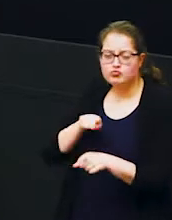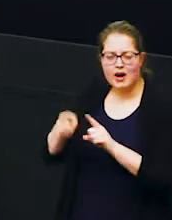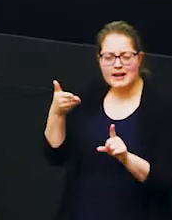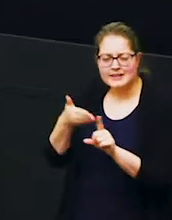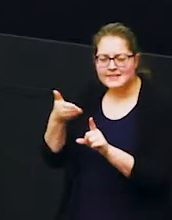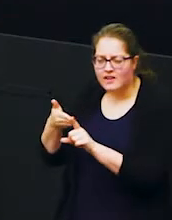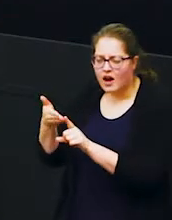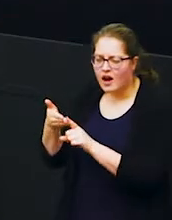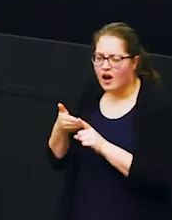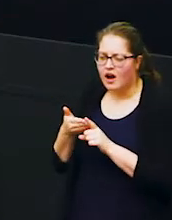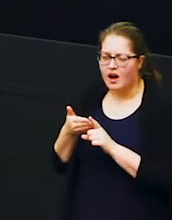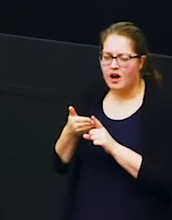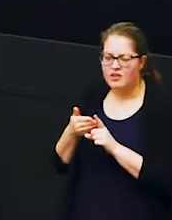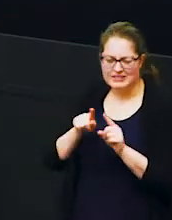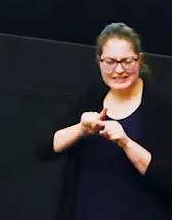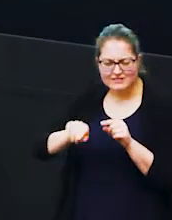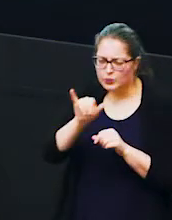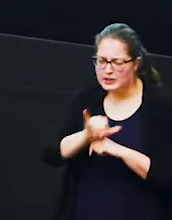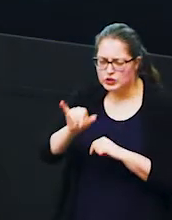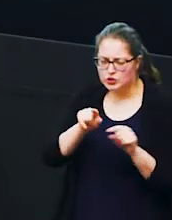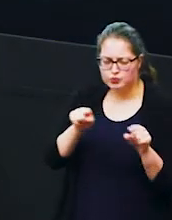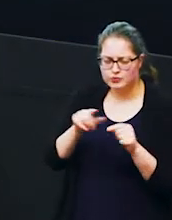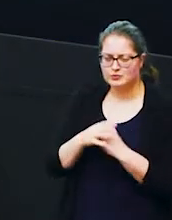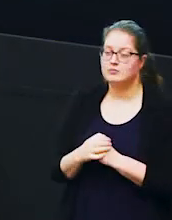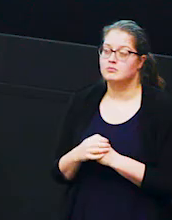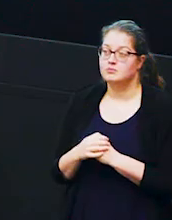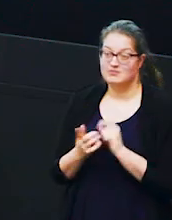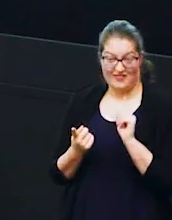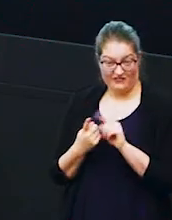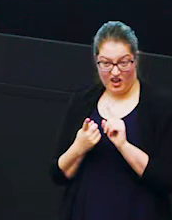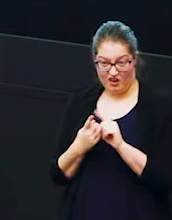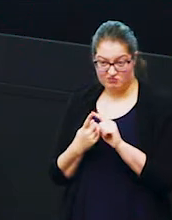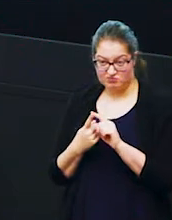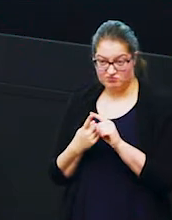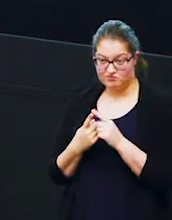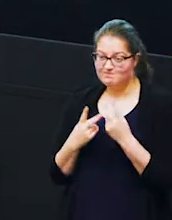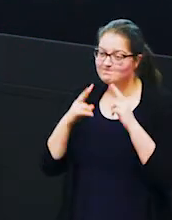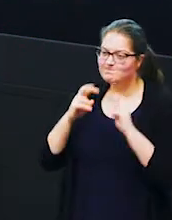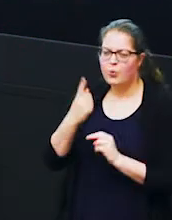elephants one individual from another so the first thing we can do is look at who's a male